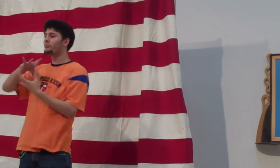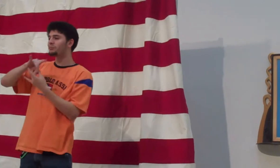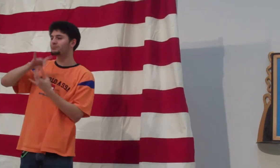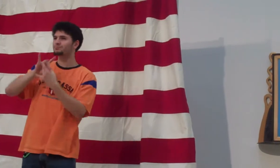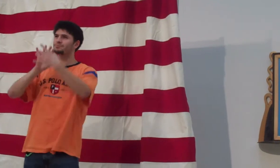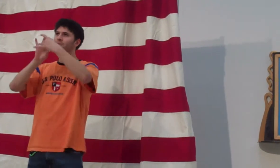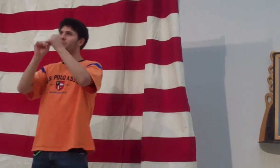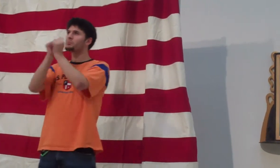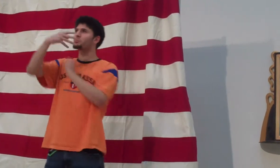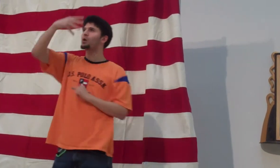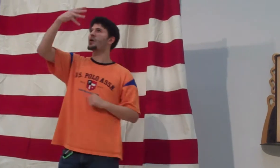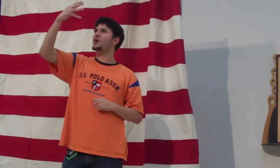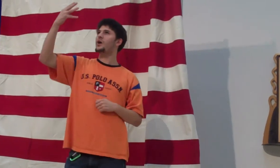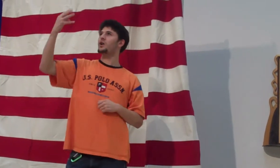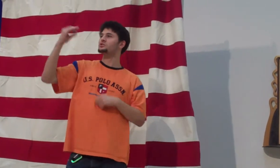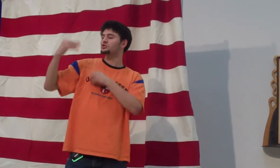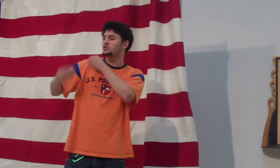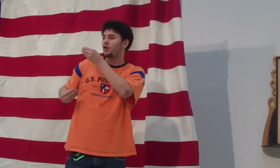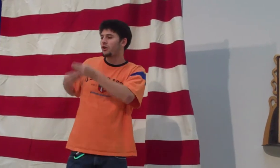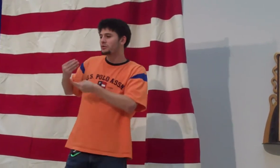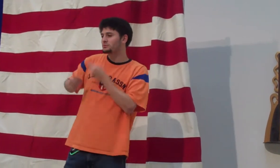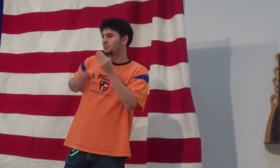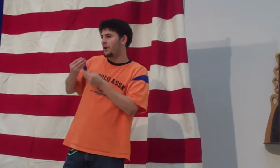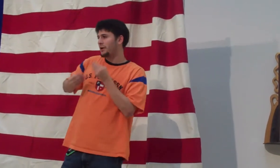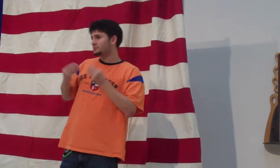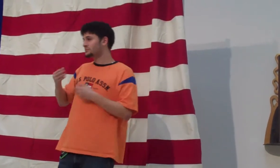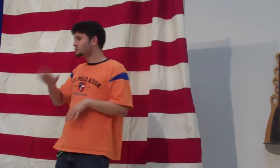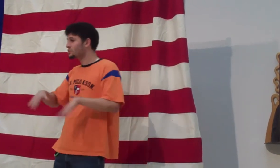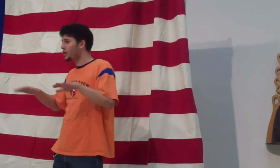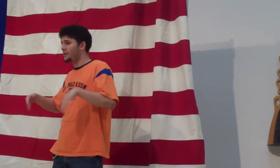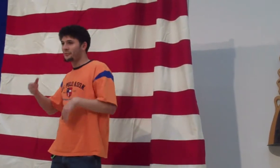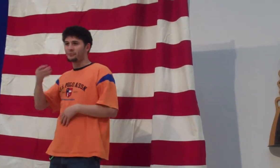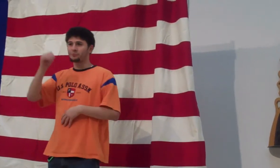So be it when I shall grow old, Or let me die! The Child is father of the Man; I could wish my days to be